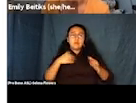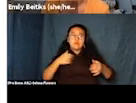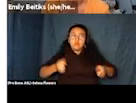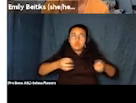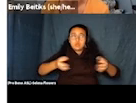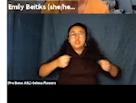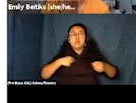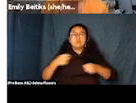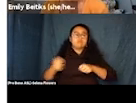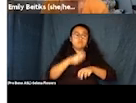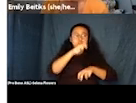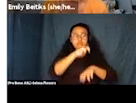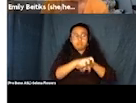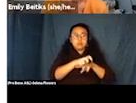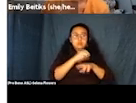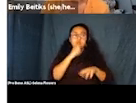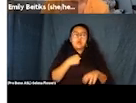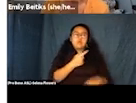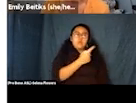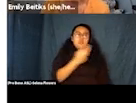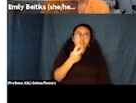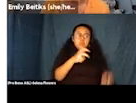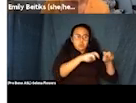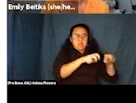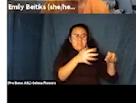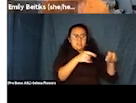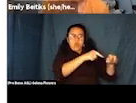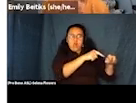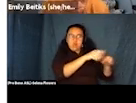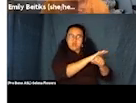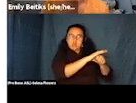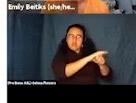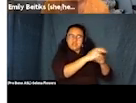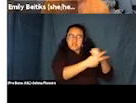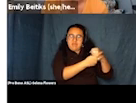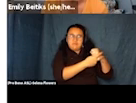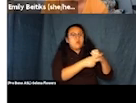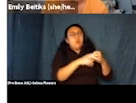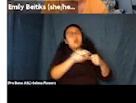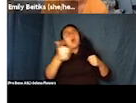don't just have the one of two seats available to sit at. There's various options of seating in the auditoriums.